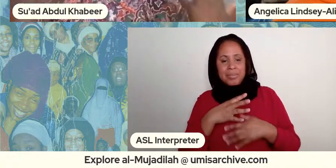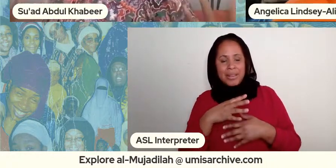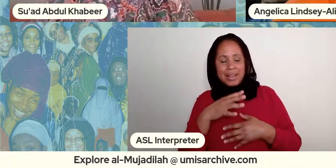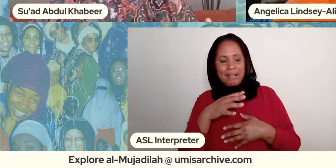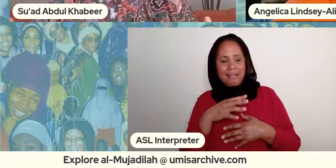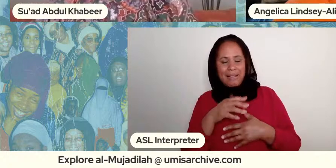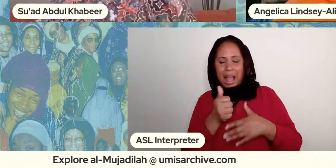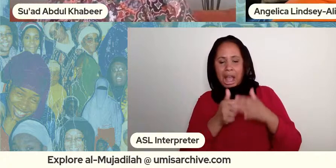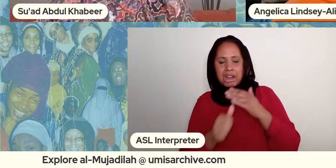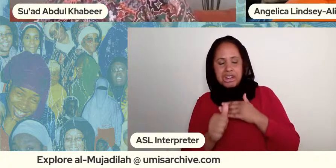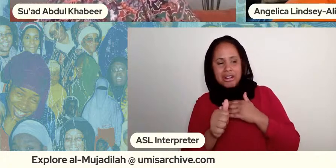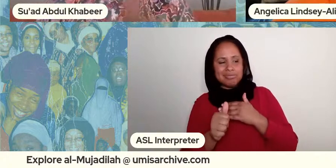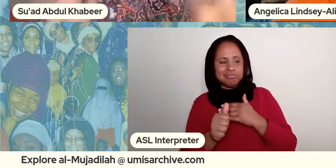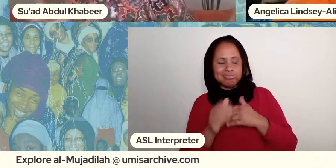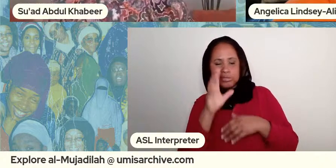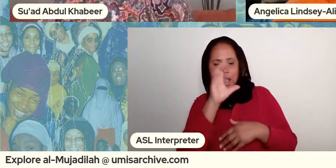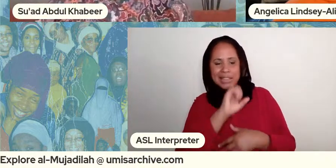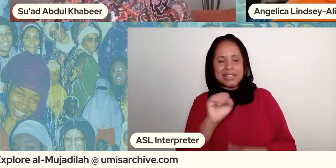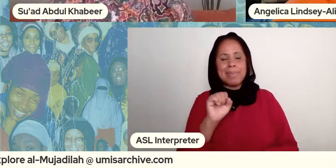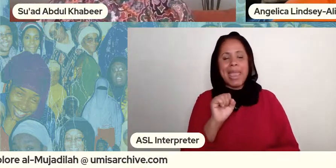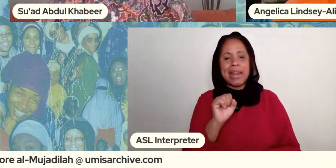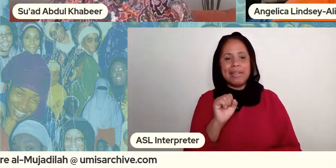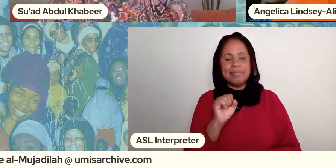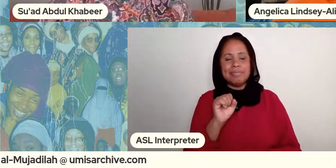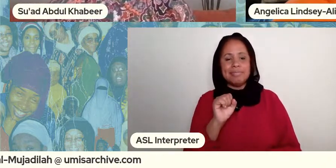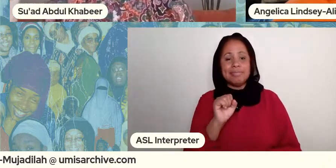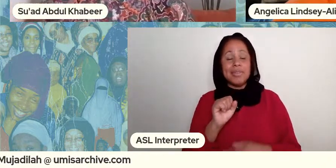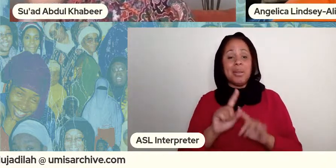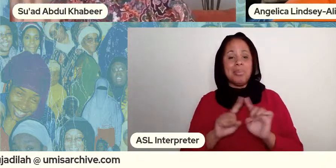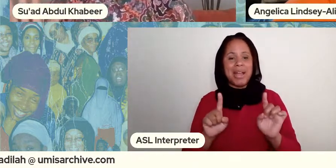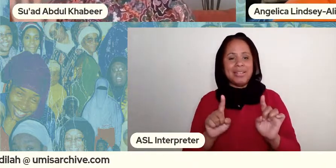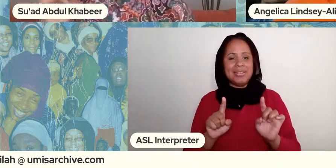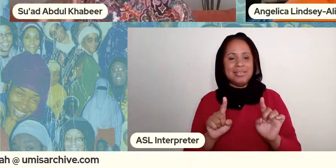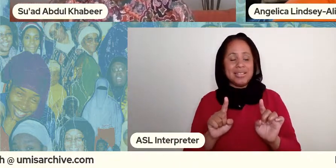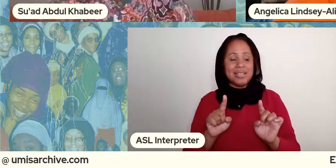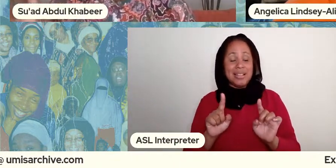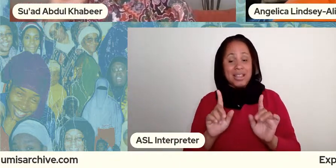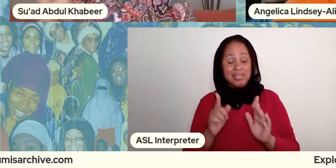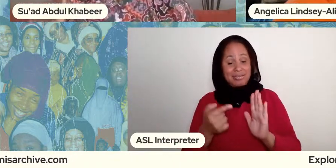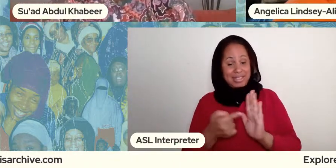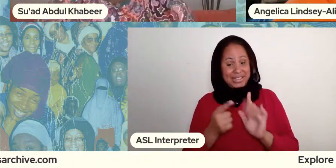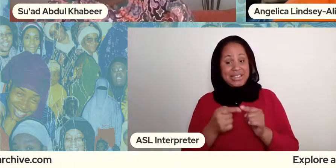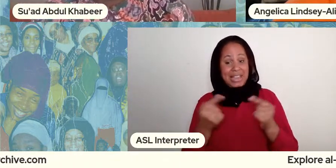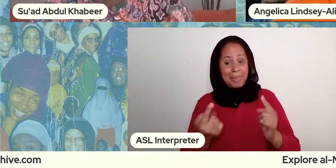assumptions but like this is like the opposite she's like yes and let me tell you yeah that guy